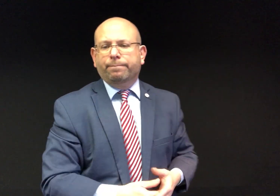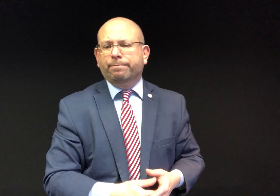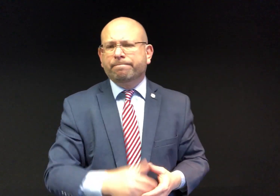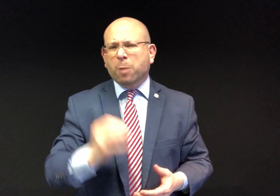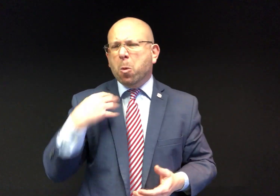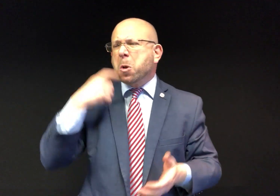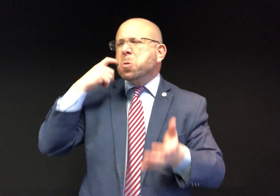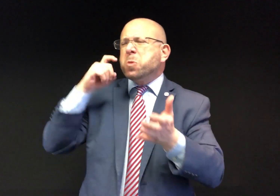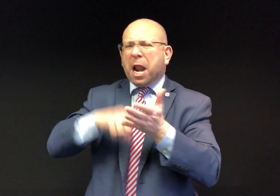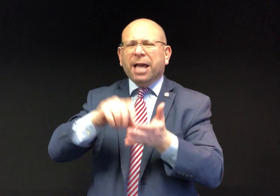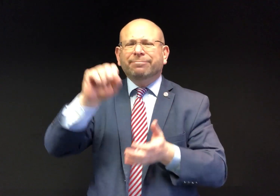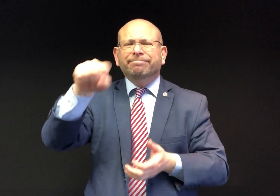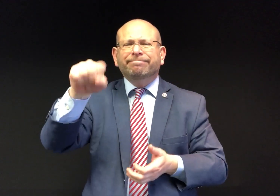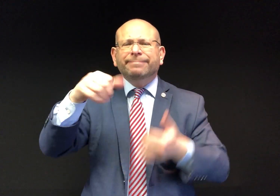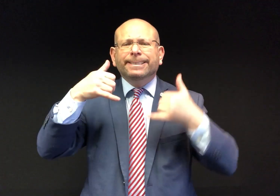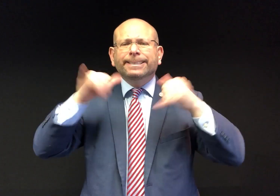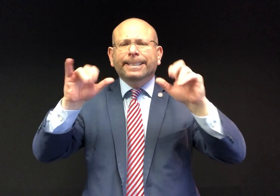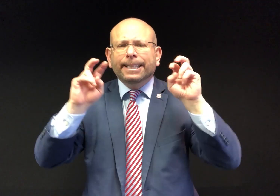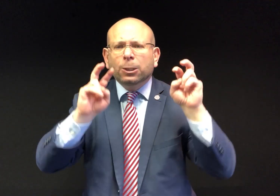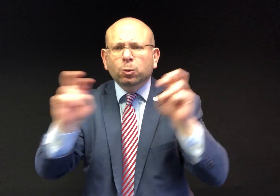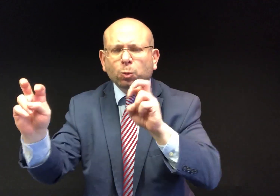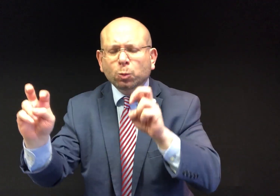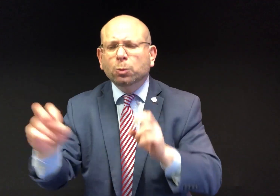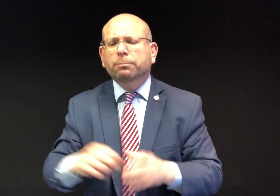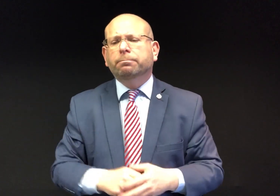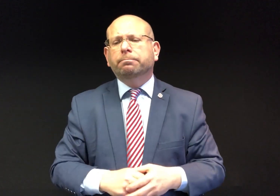We recognize that there are some issues.